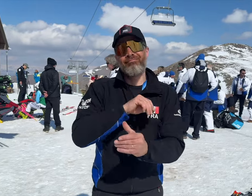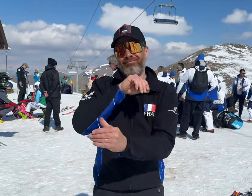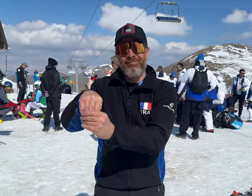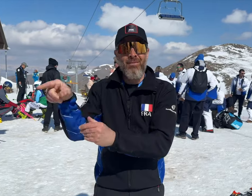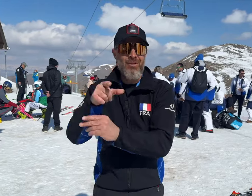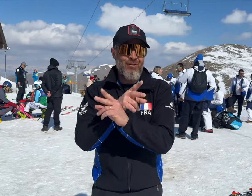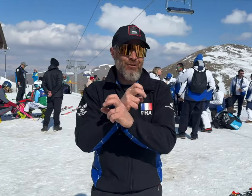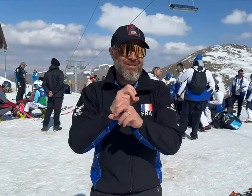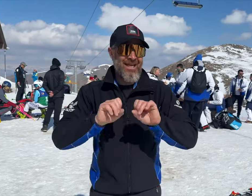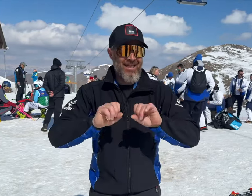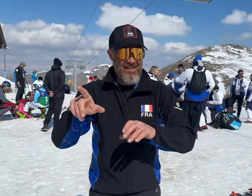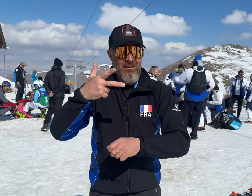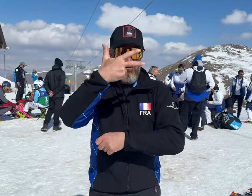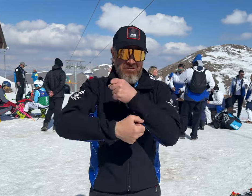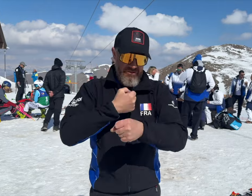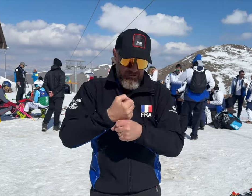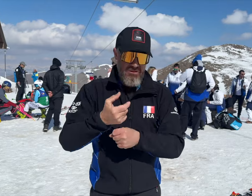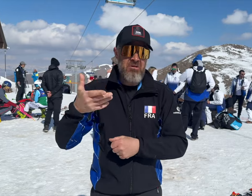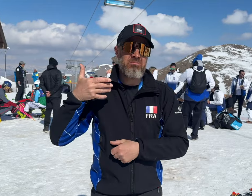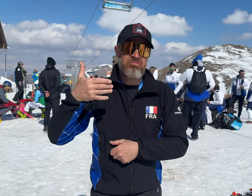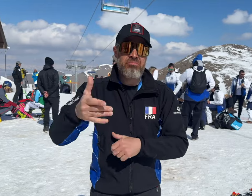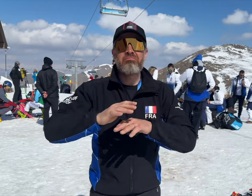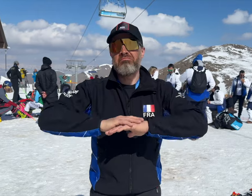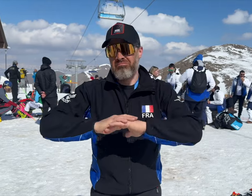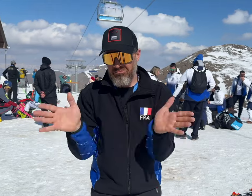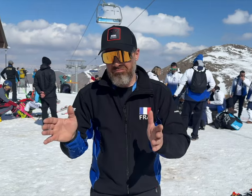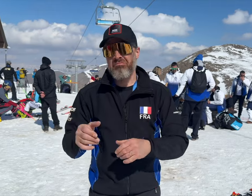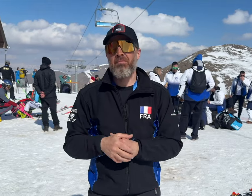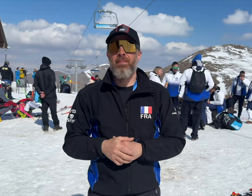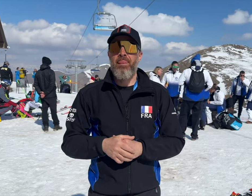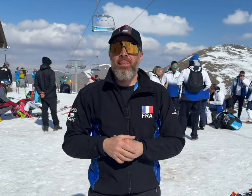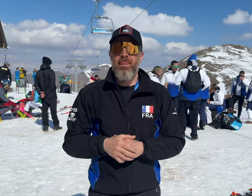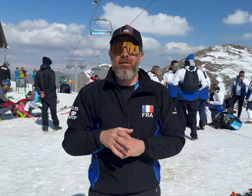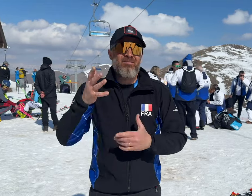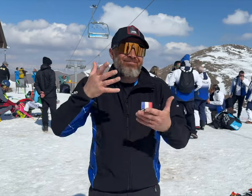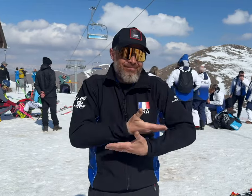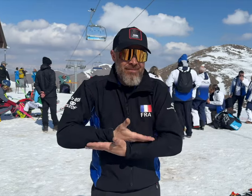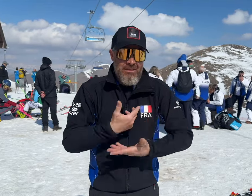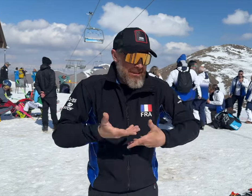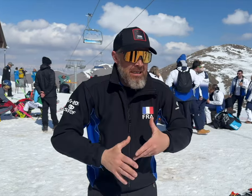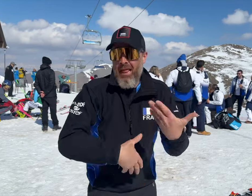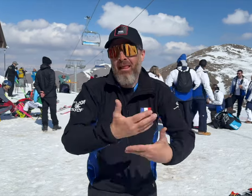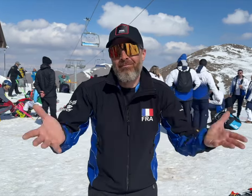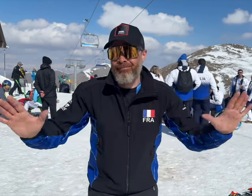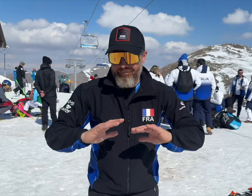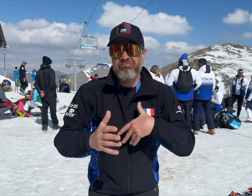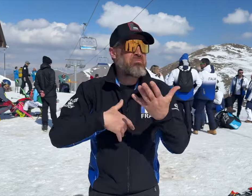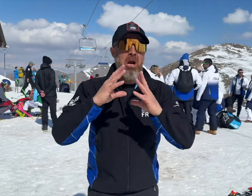Austria for three years to be a coach then I had a kid. Things were